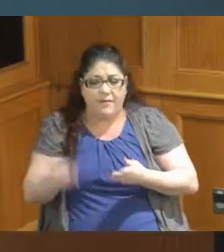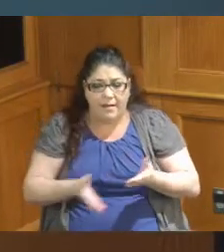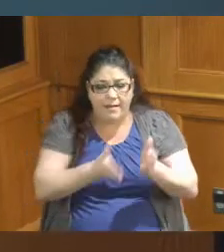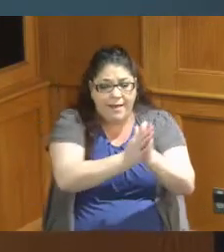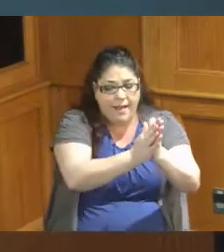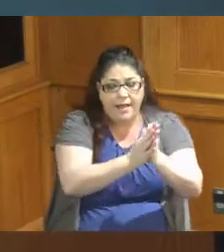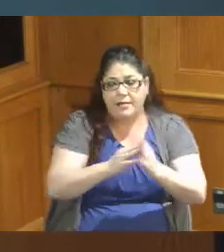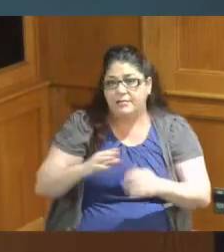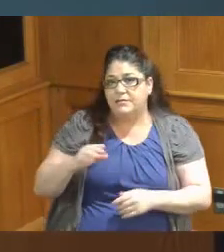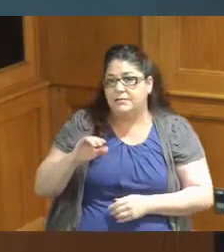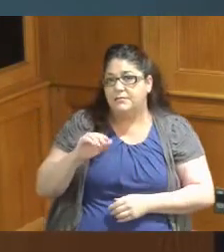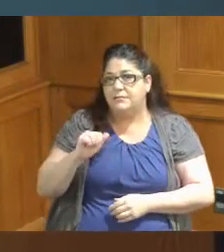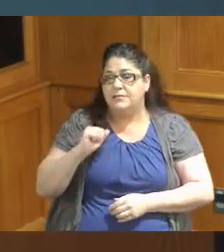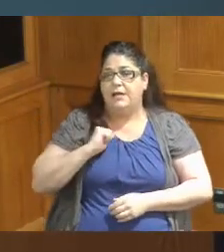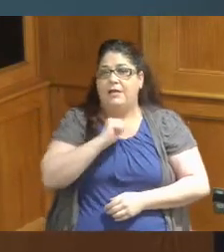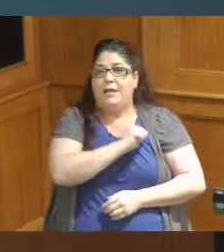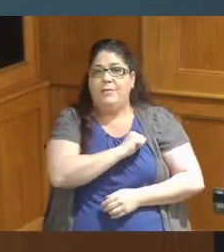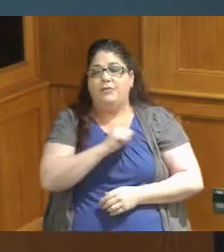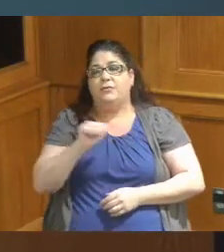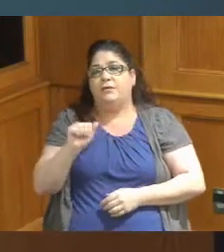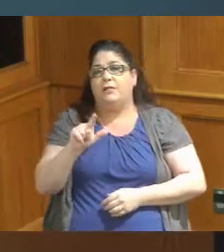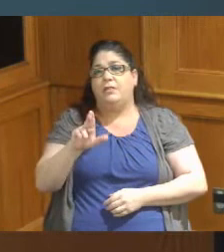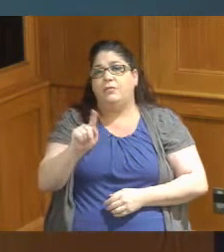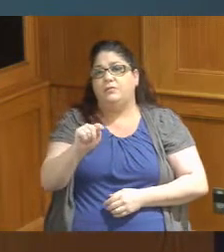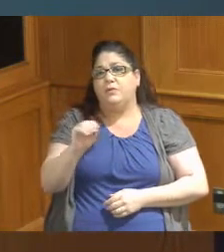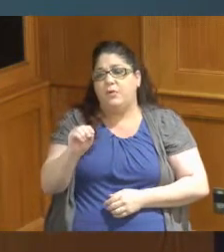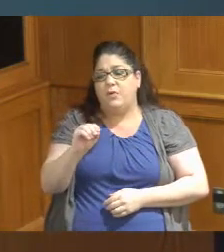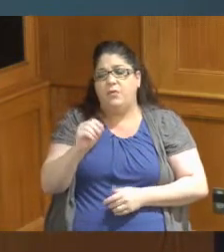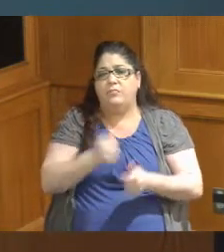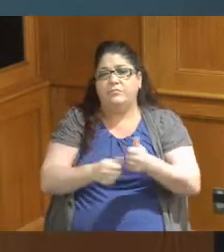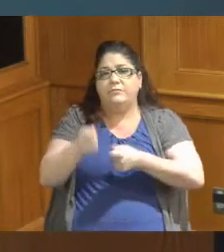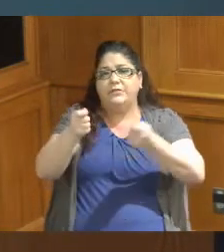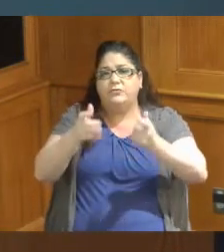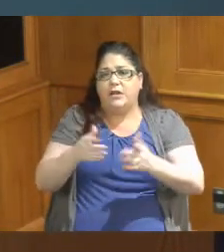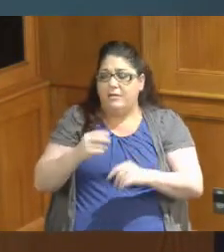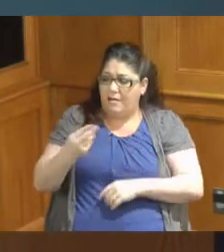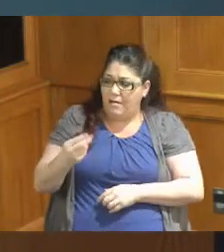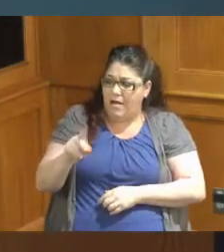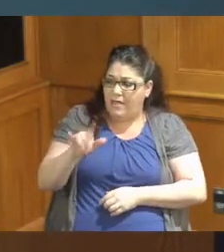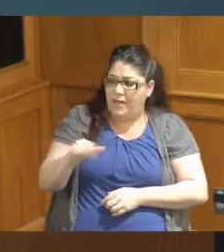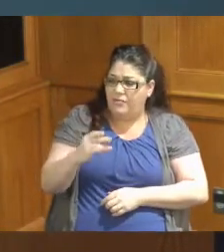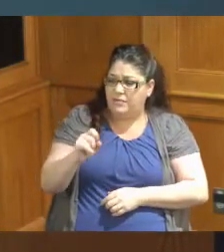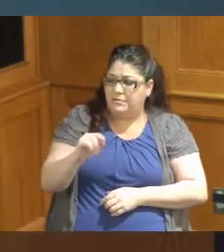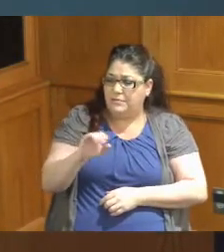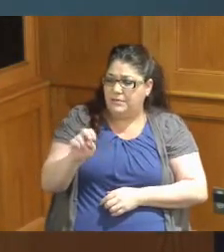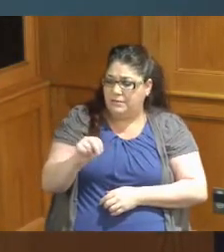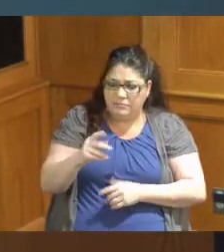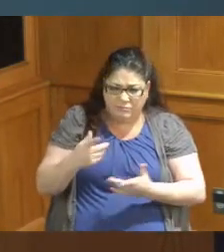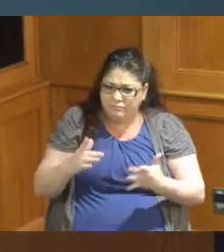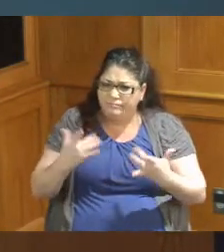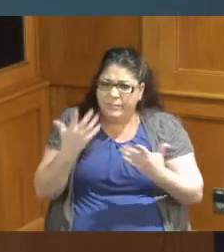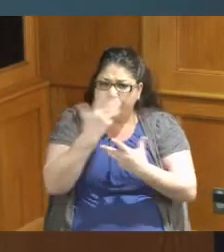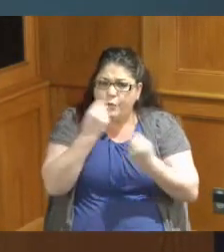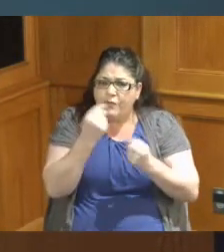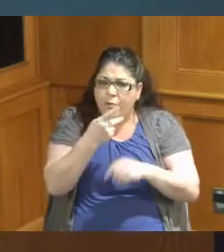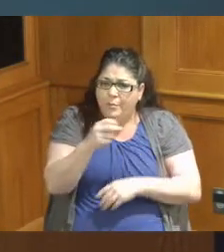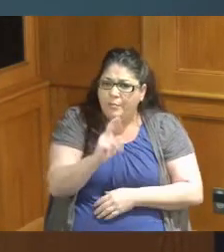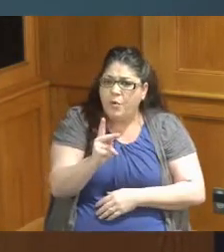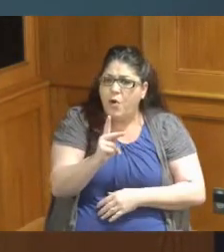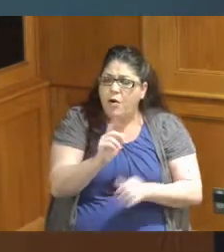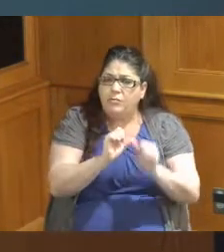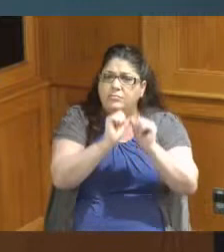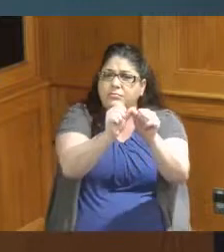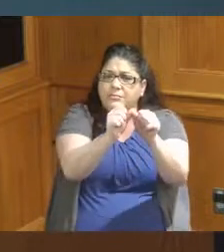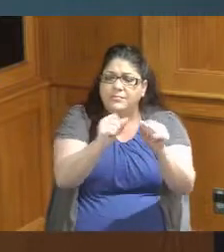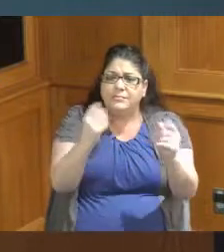Holly what can be done so that this beautiful Park Green Space can continue and be a place